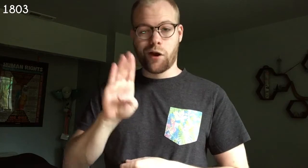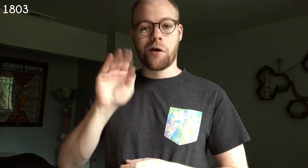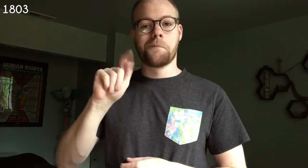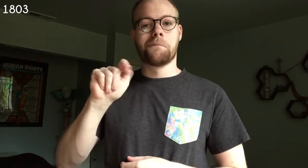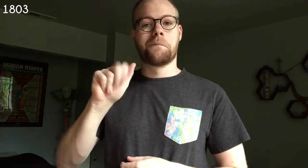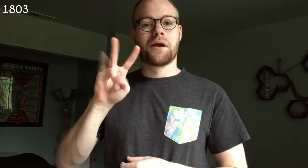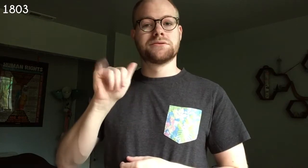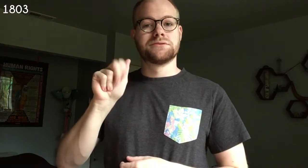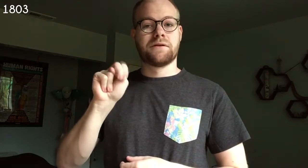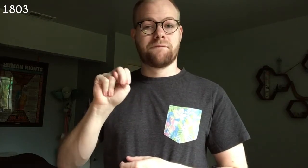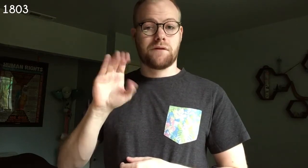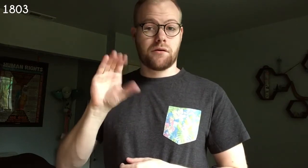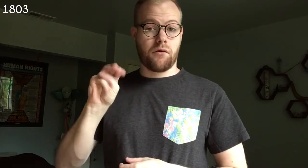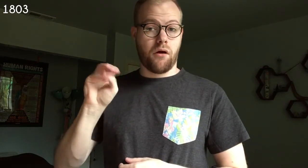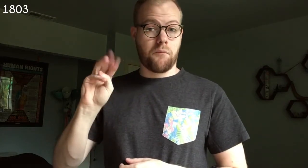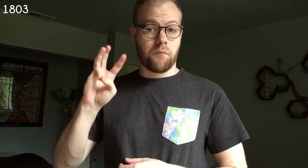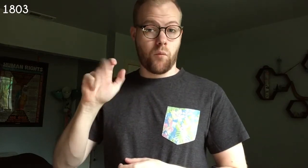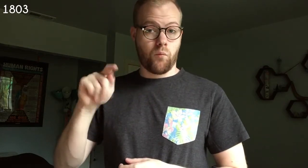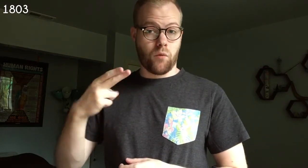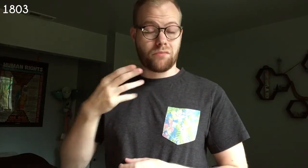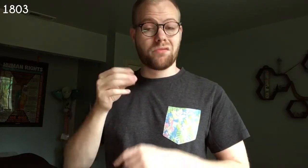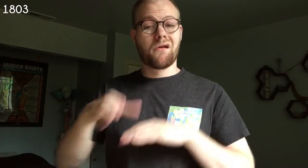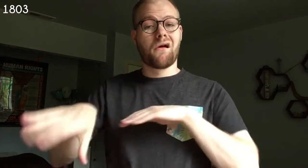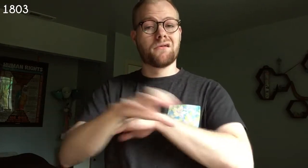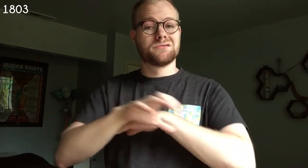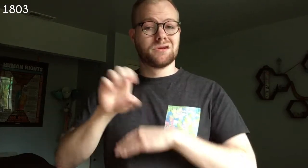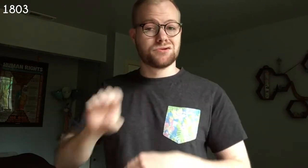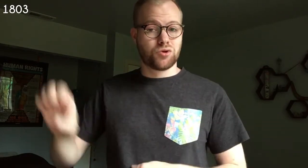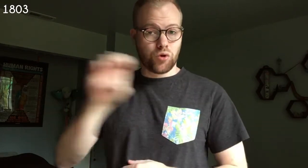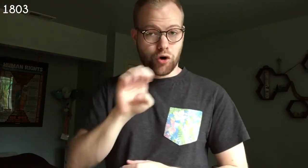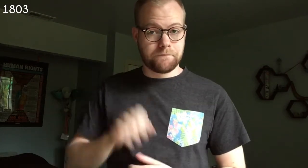the Batavian Commonwealth and continental Europe.